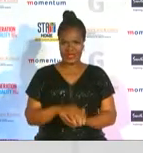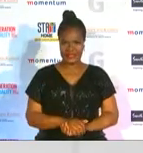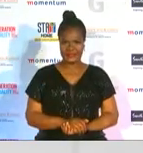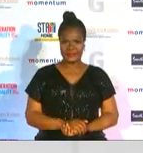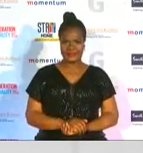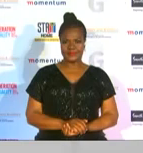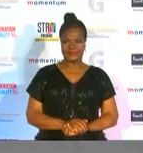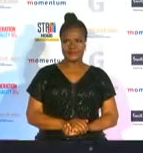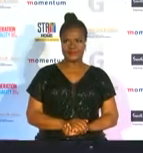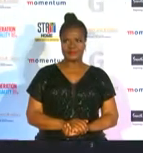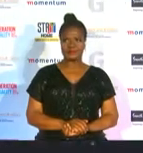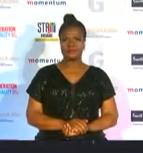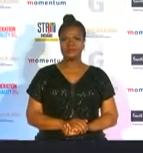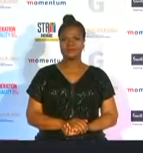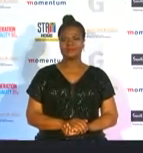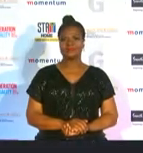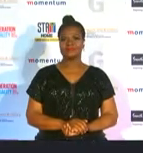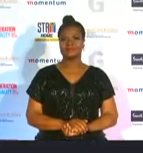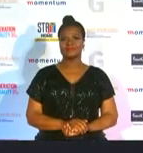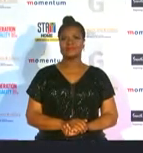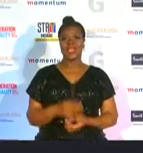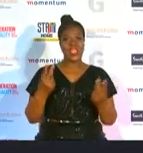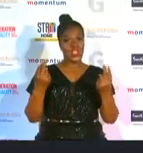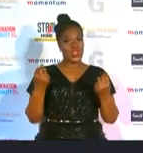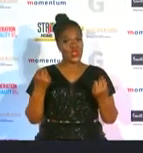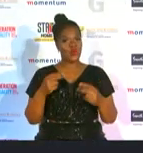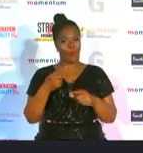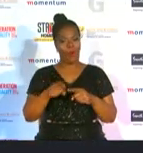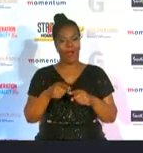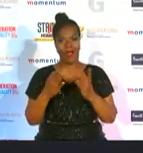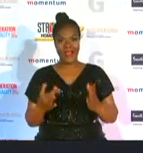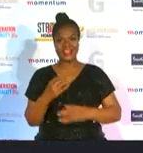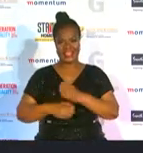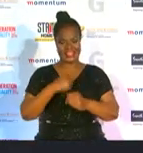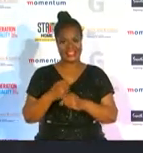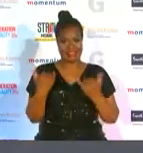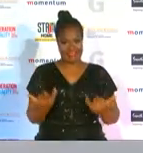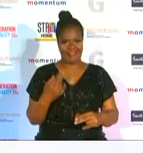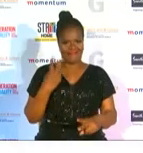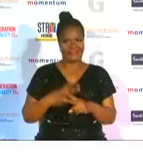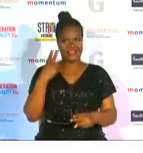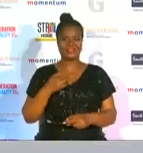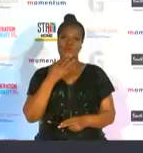are emerging athletes of the year the finalists are